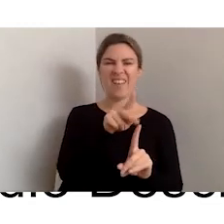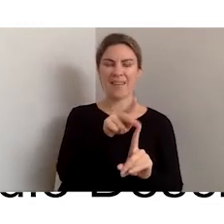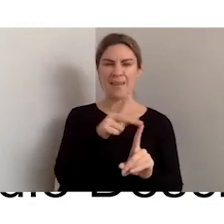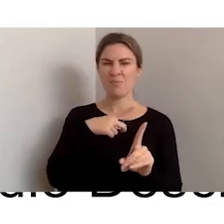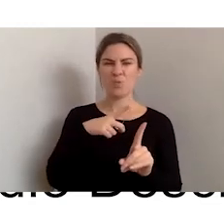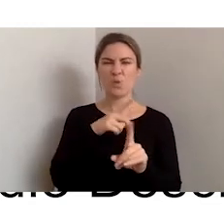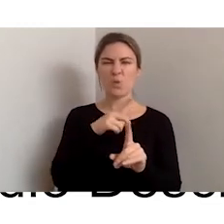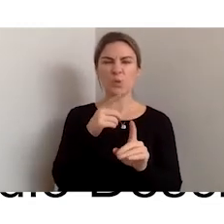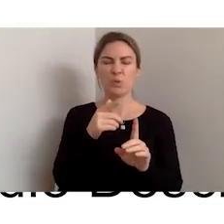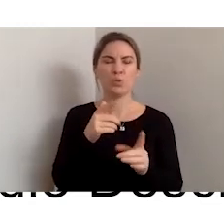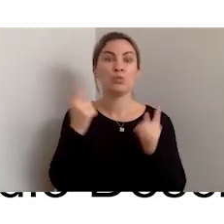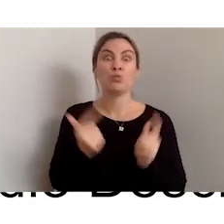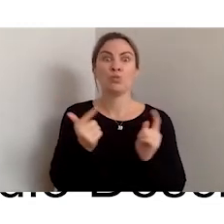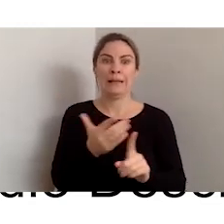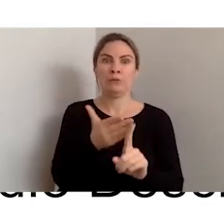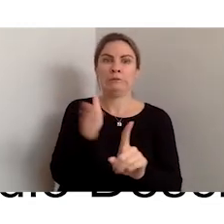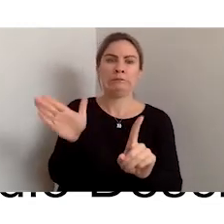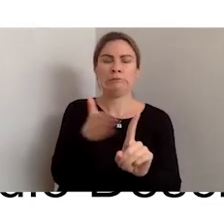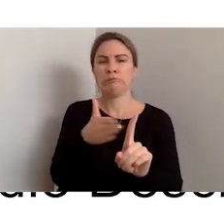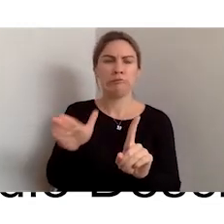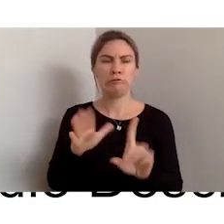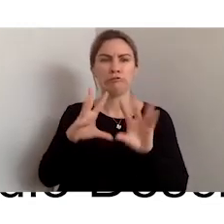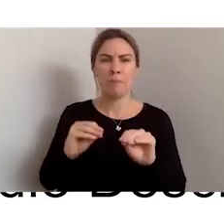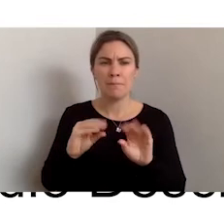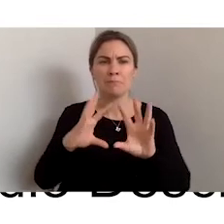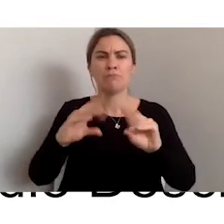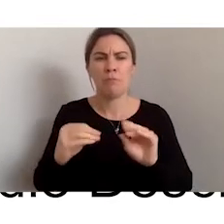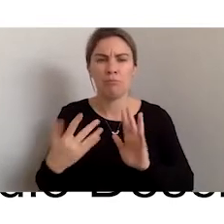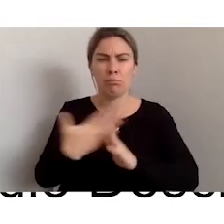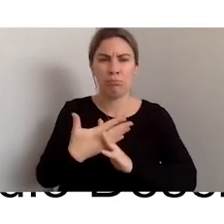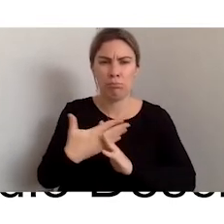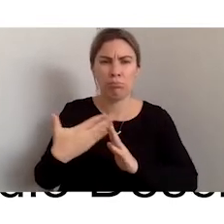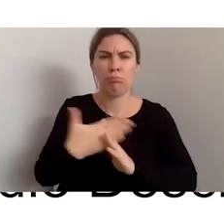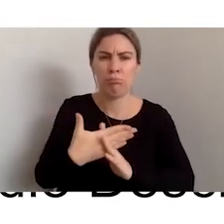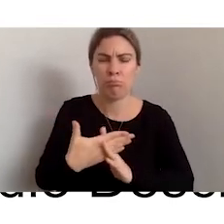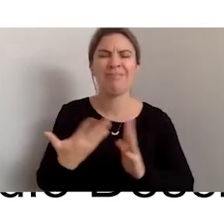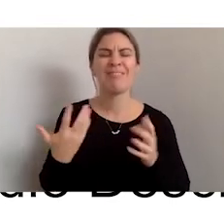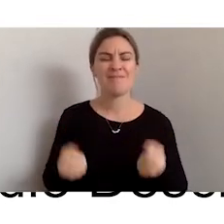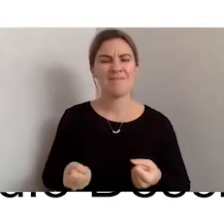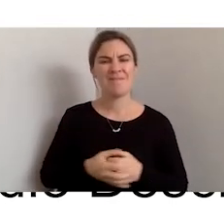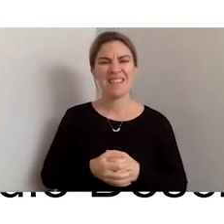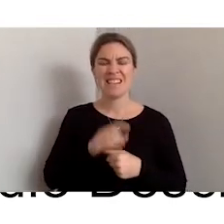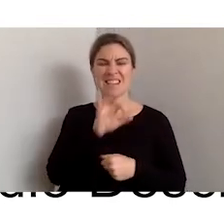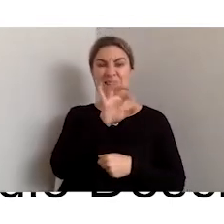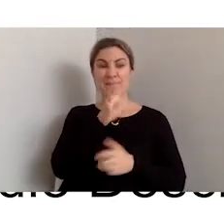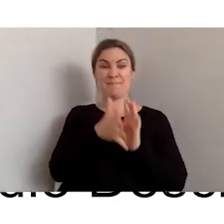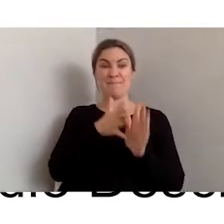distracting. It takes away from what the actual - the image and story is